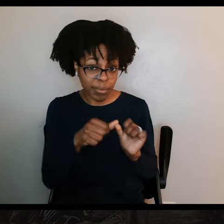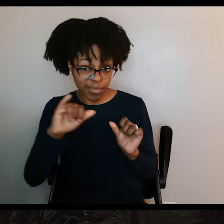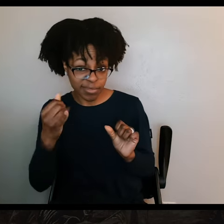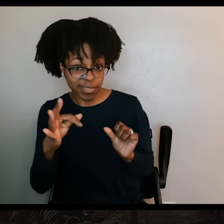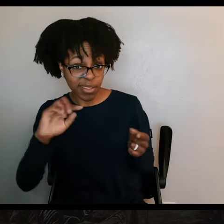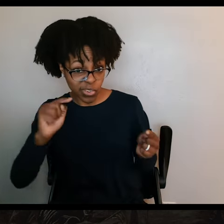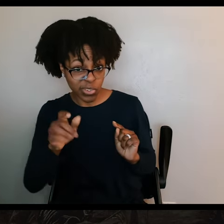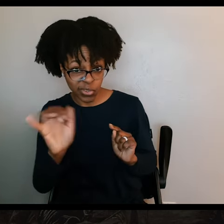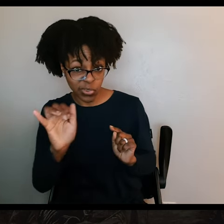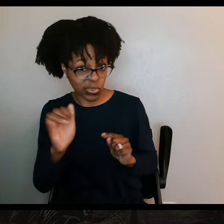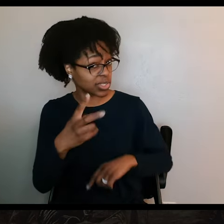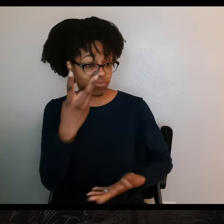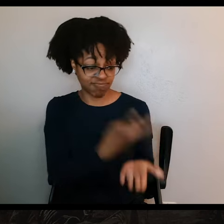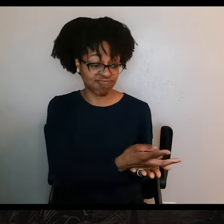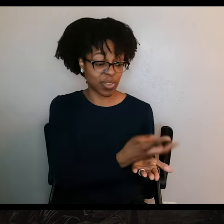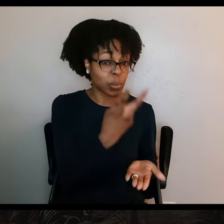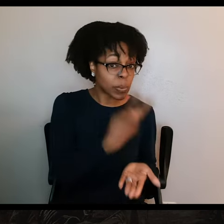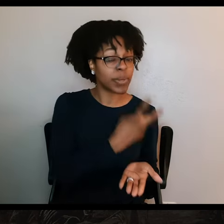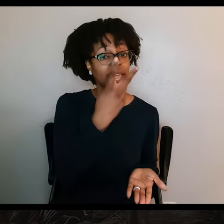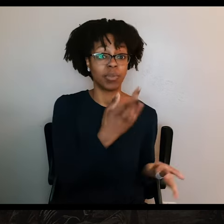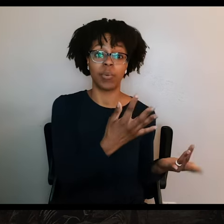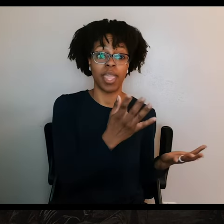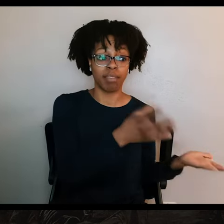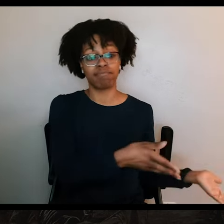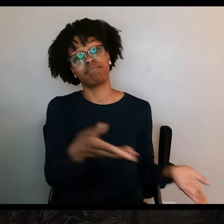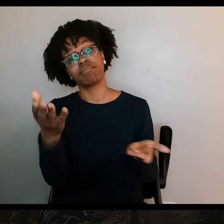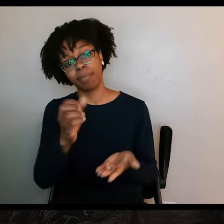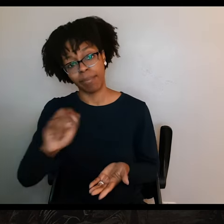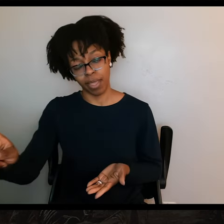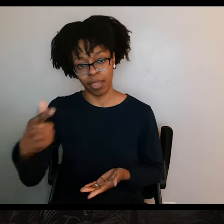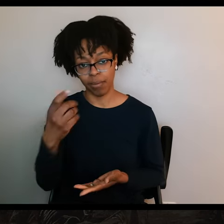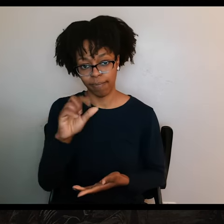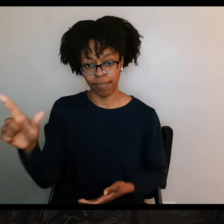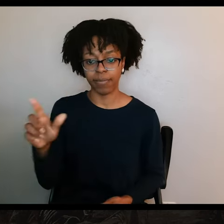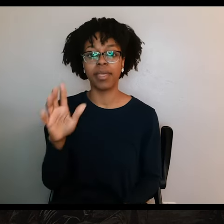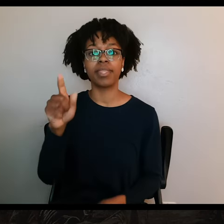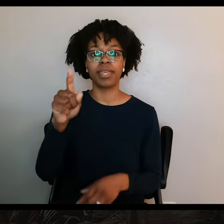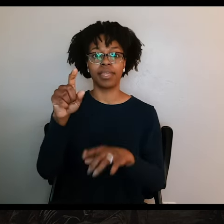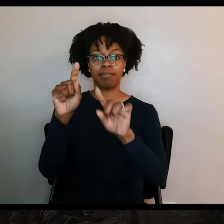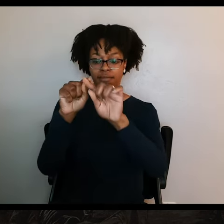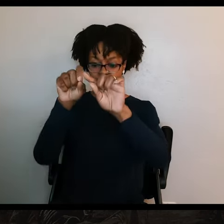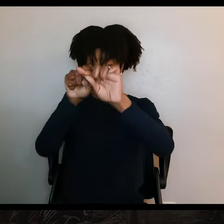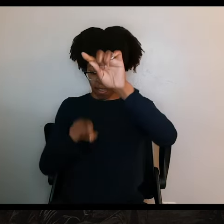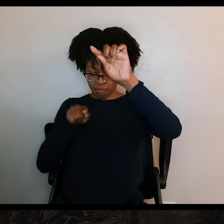whole days before he was brought back to Goliad. And then there were another 80 Texans, who were captured south of town, who